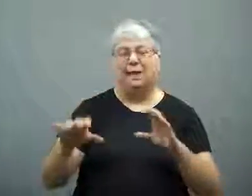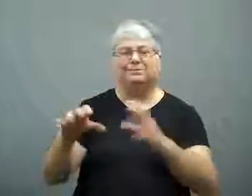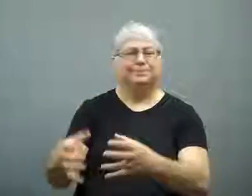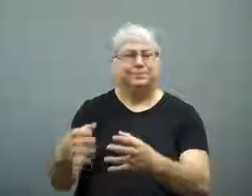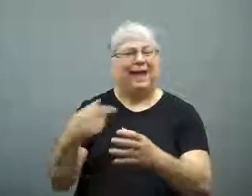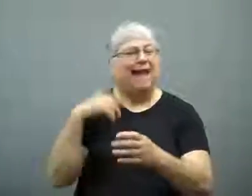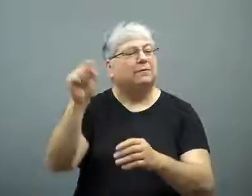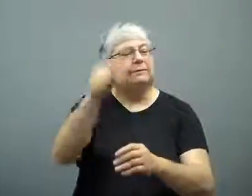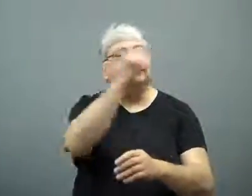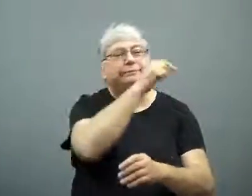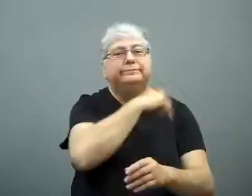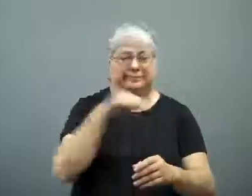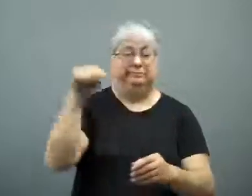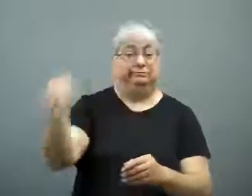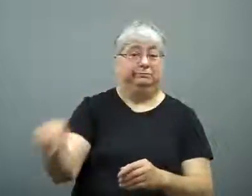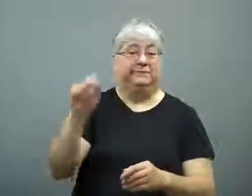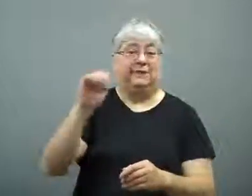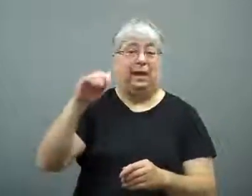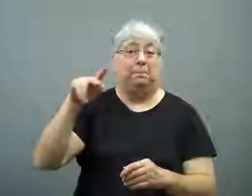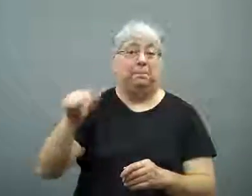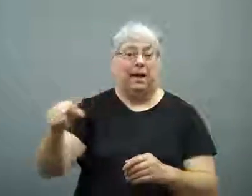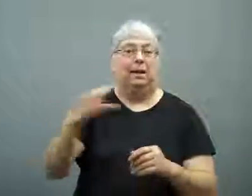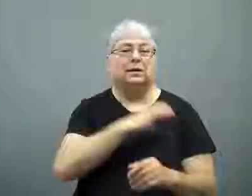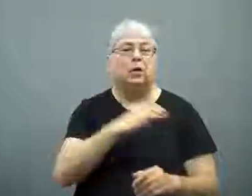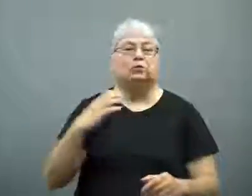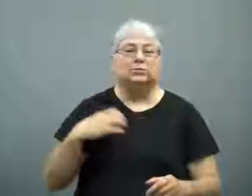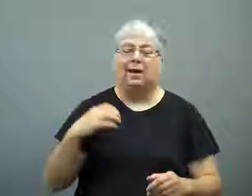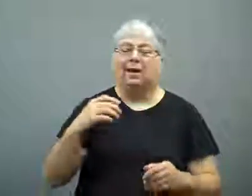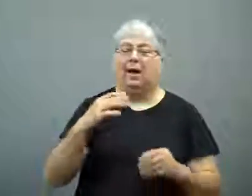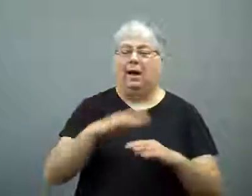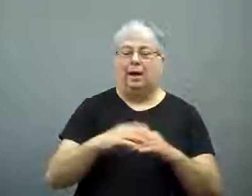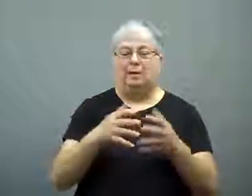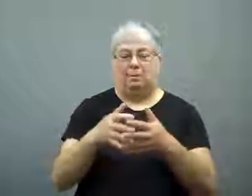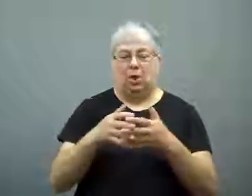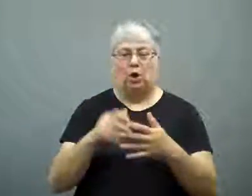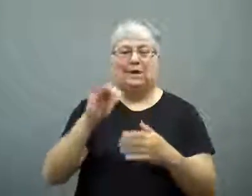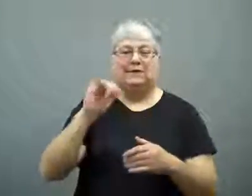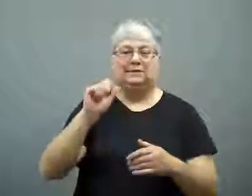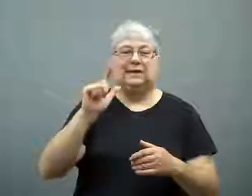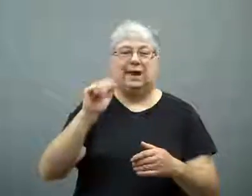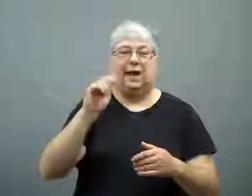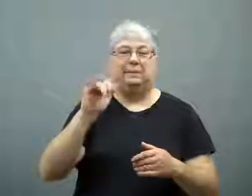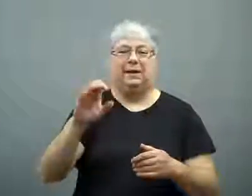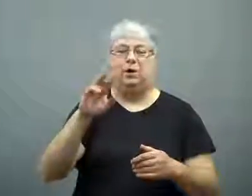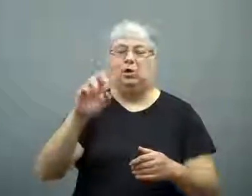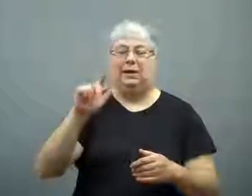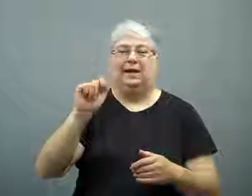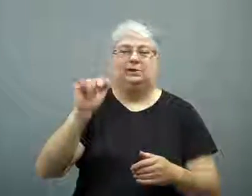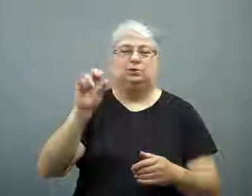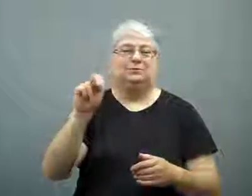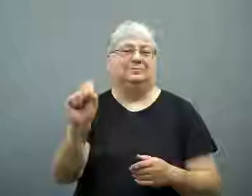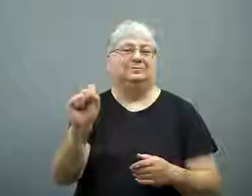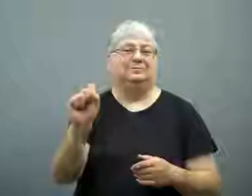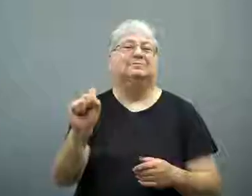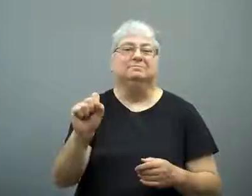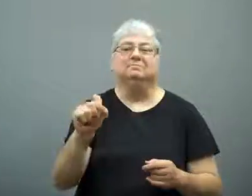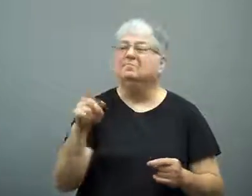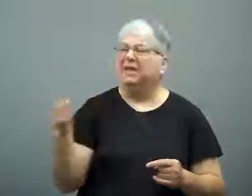local chapter of the Council on American Islamic Relations.